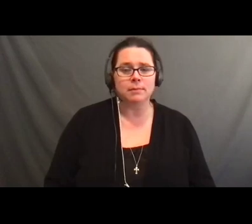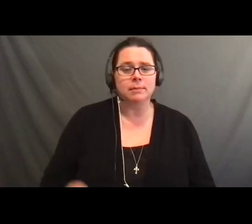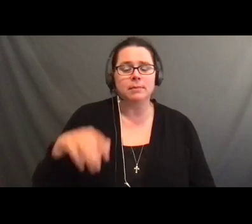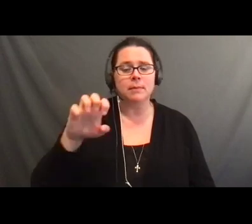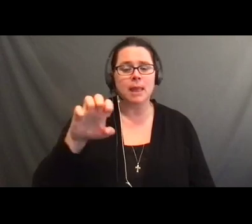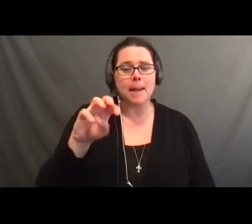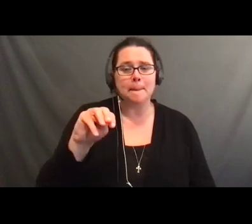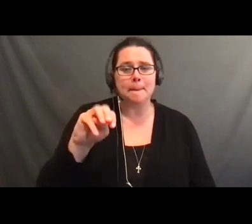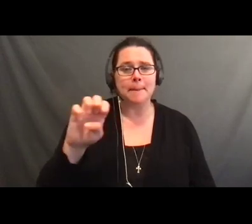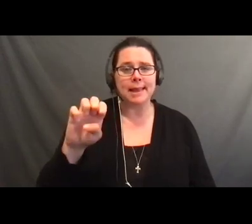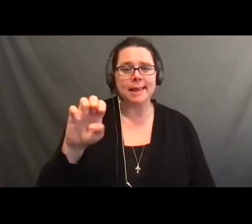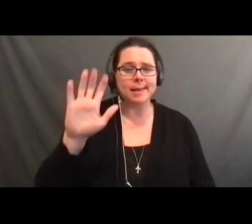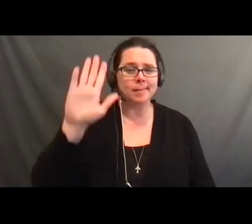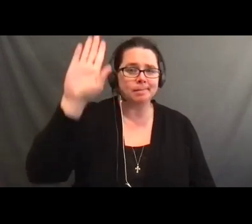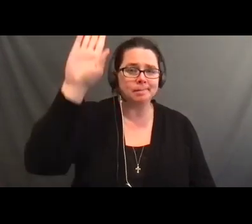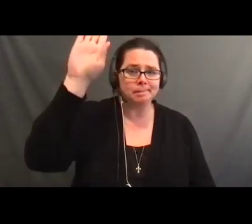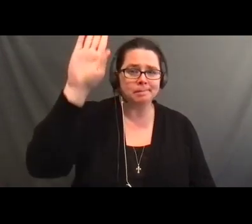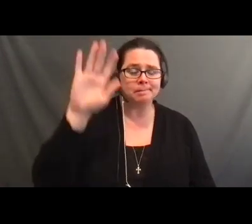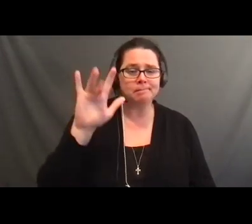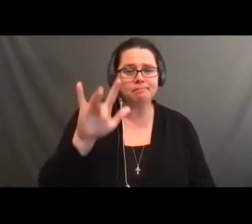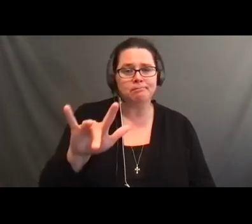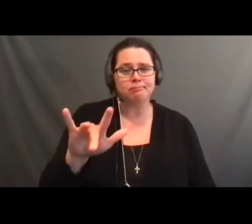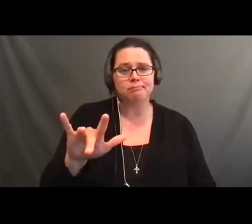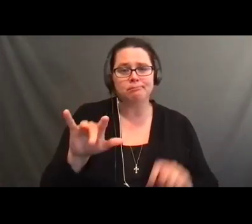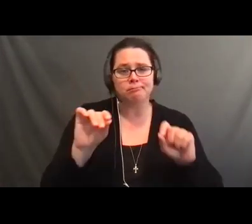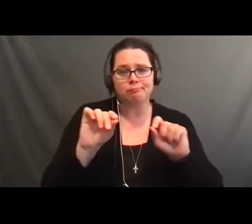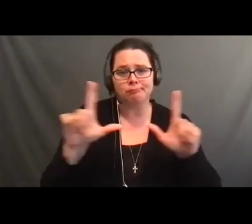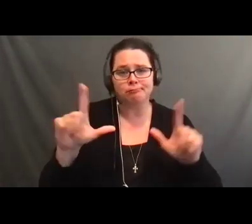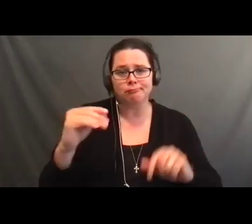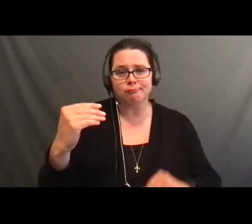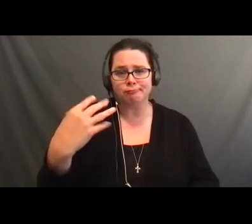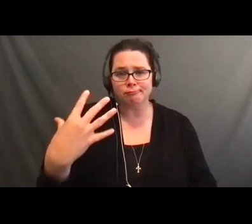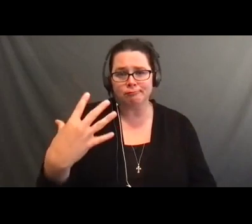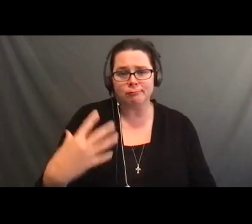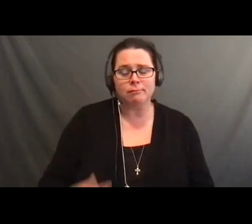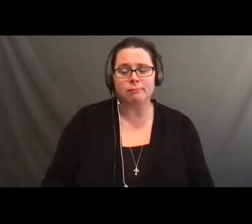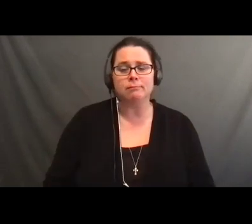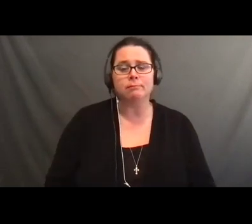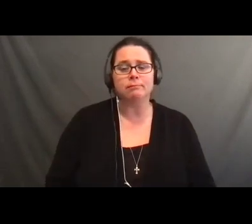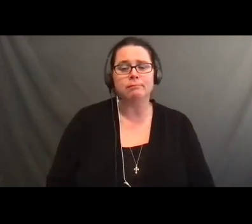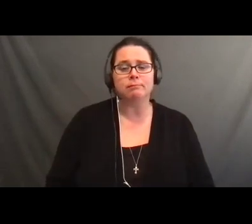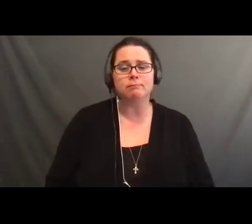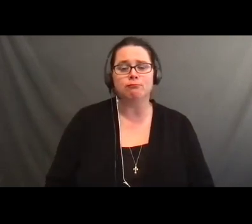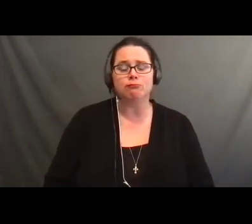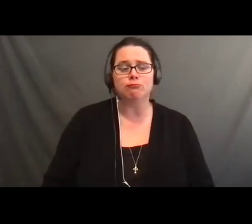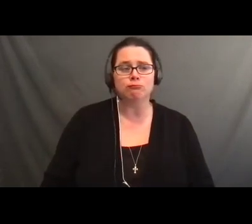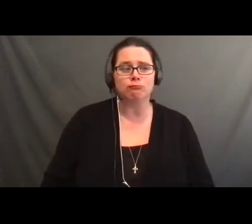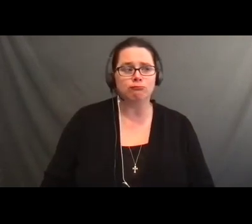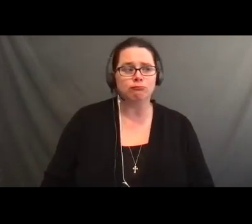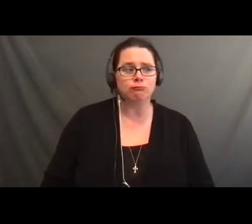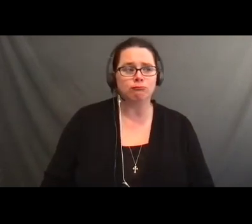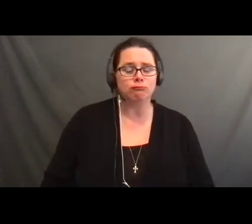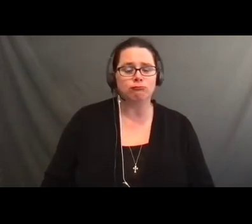Yeah, I got a second place once in the whole state. Yeah. So, yeah, that was about it.